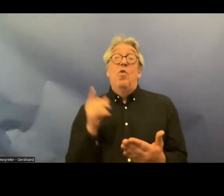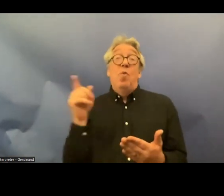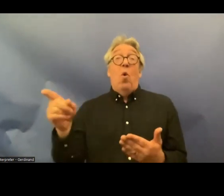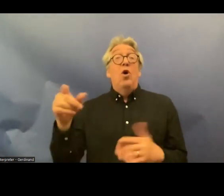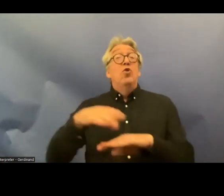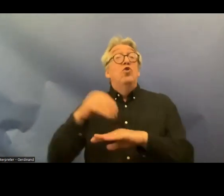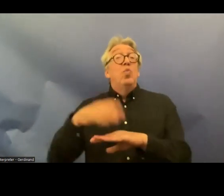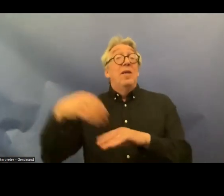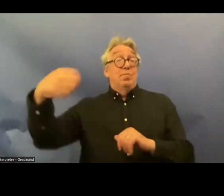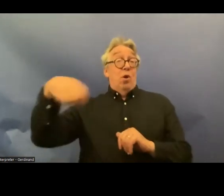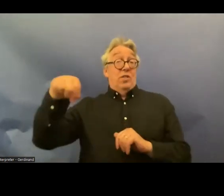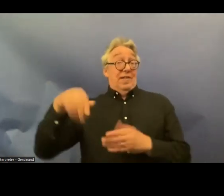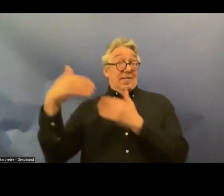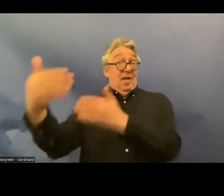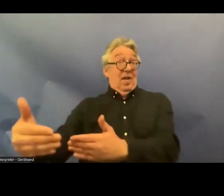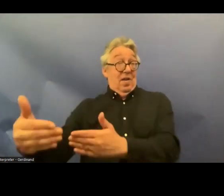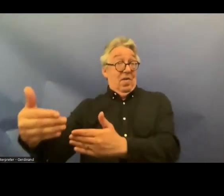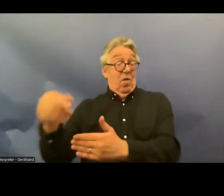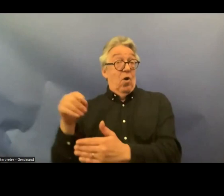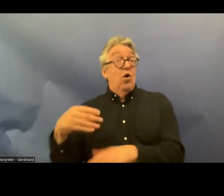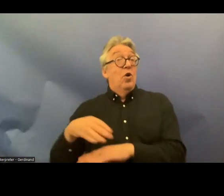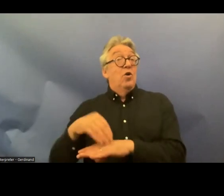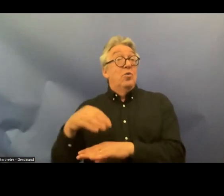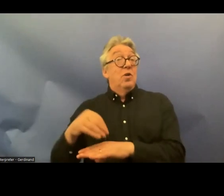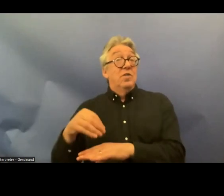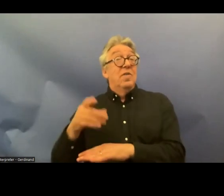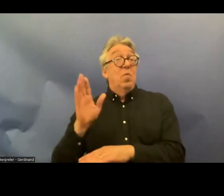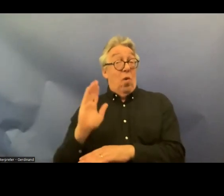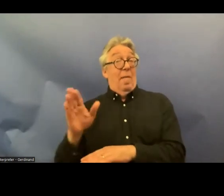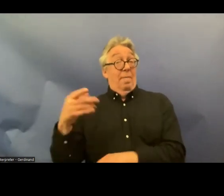presidency of the Nordic Council of minister